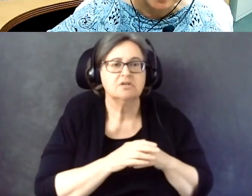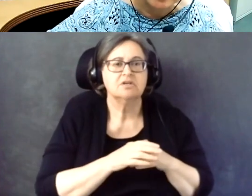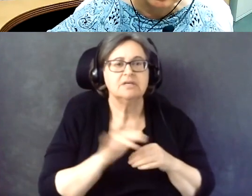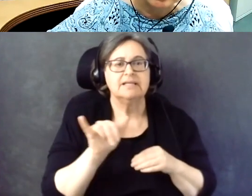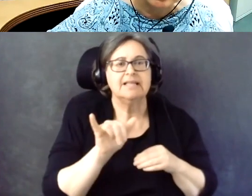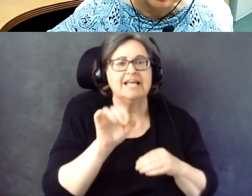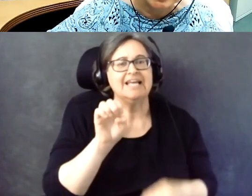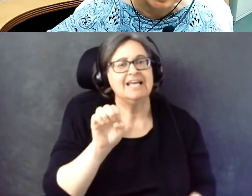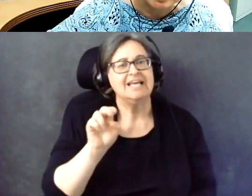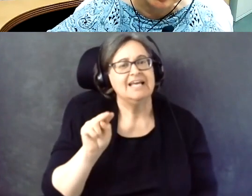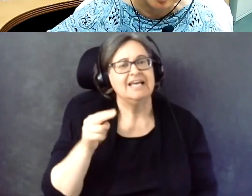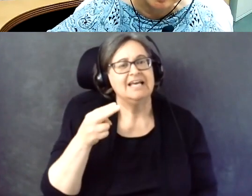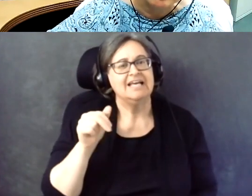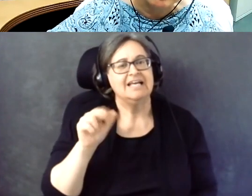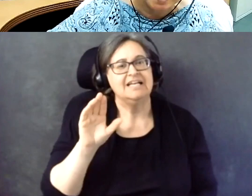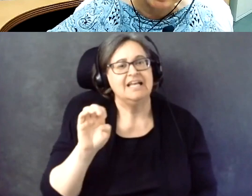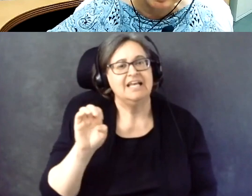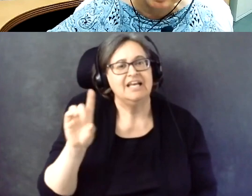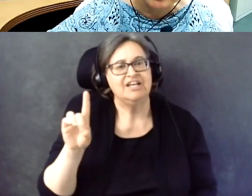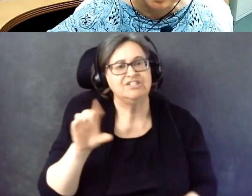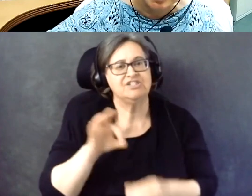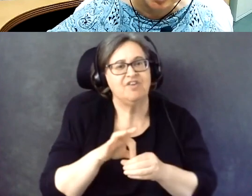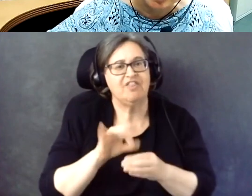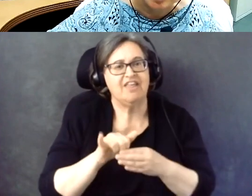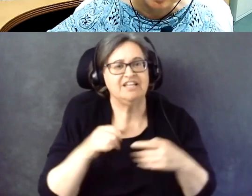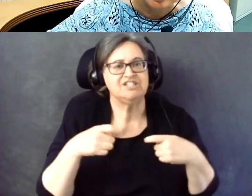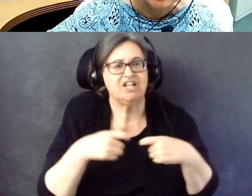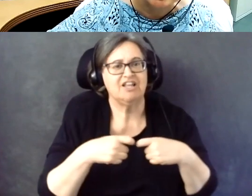that it's an electronic ballot delivery system currently.